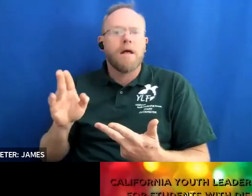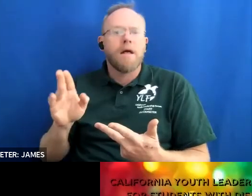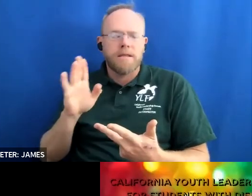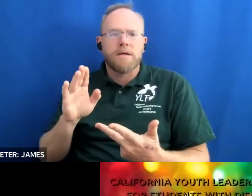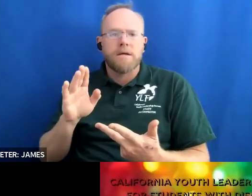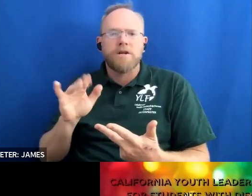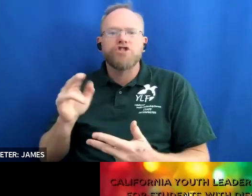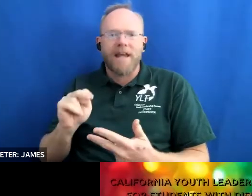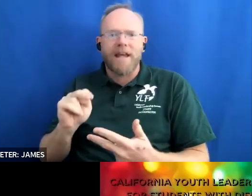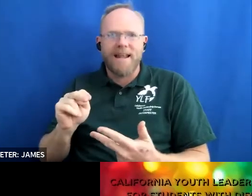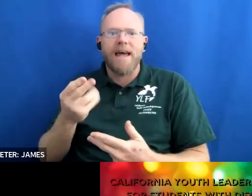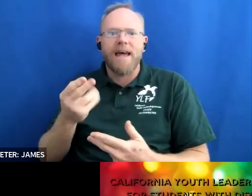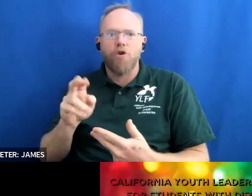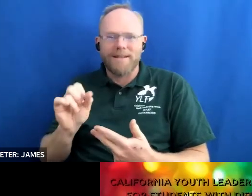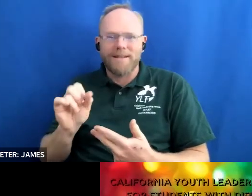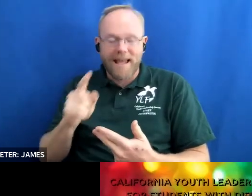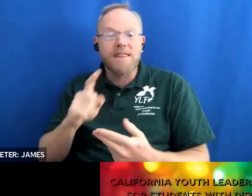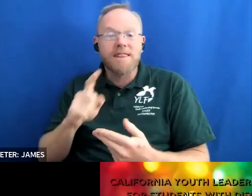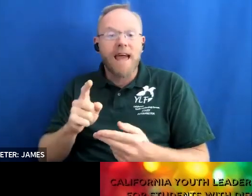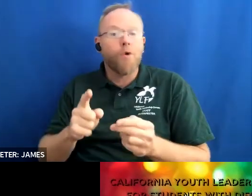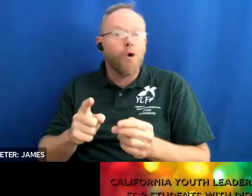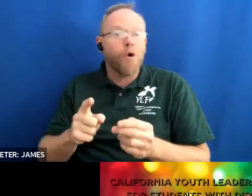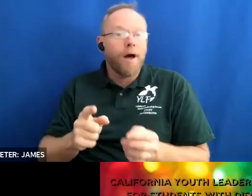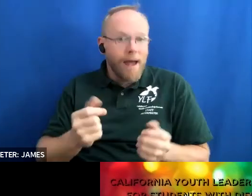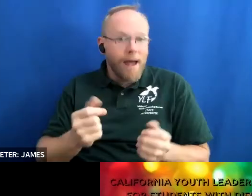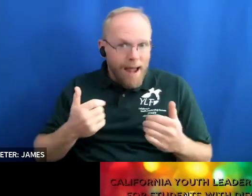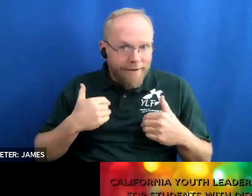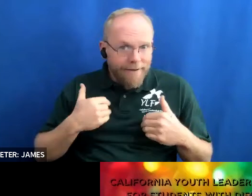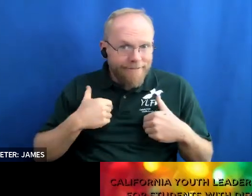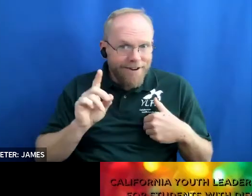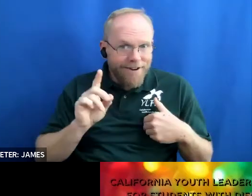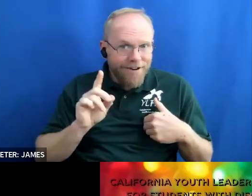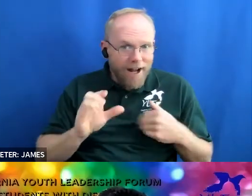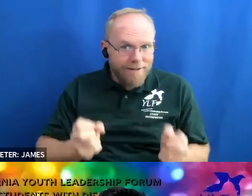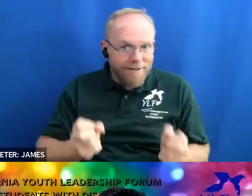and they're going to lead you in some ylc cheers so they will go over that and when we are ready